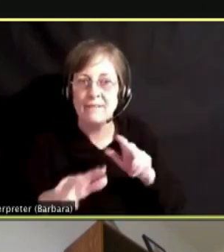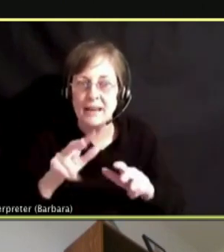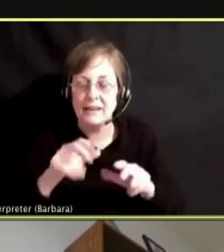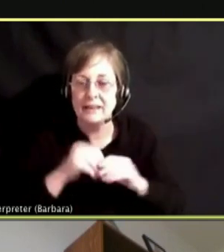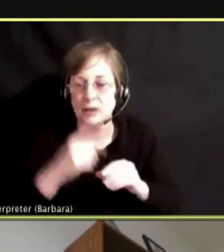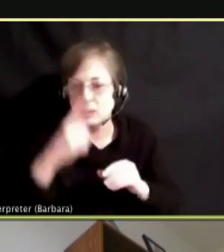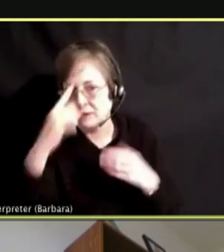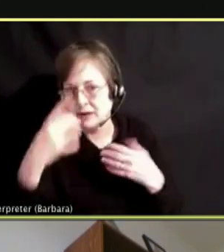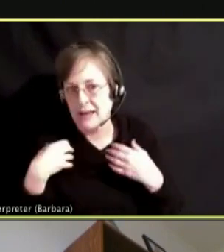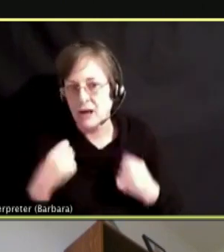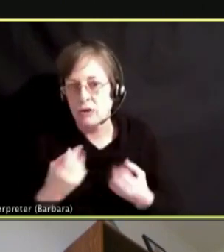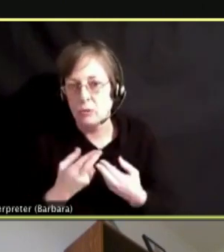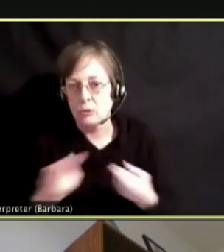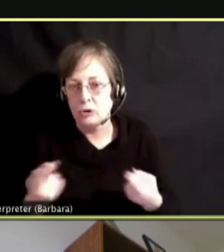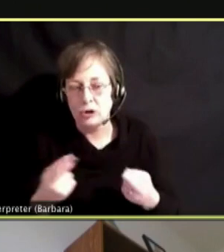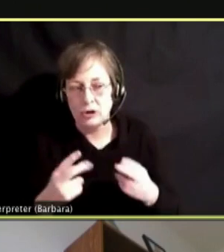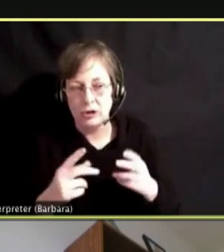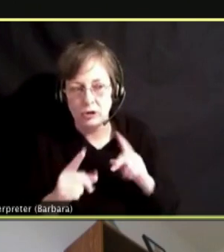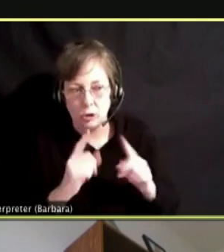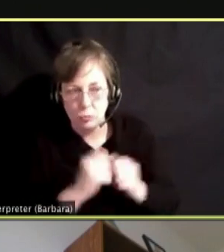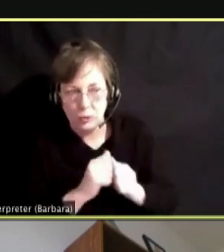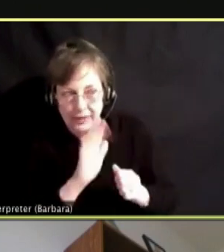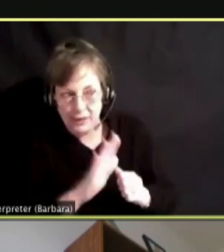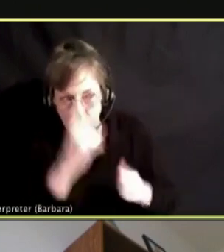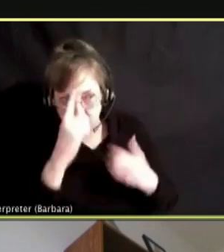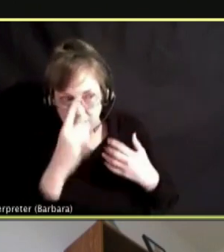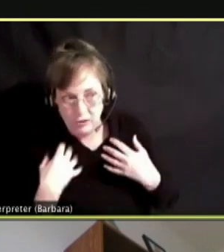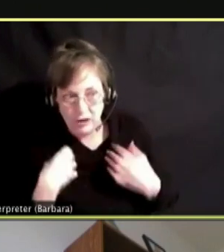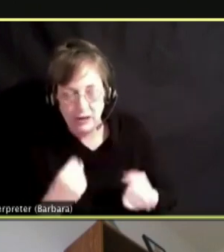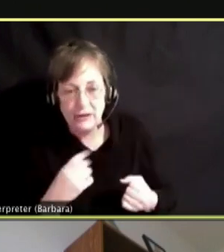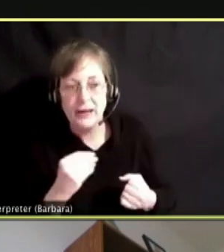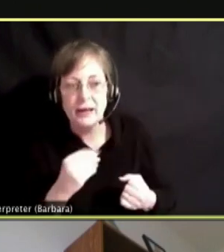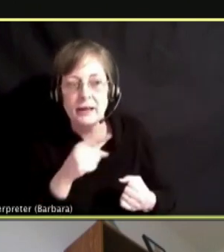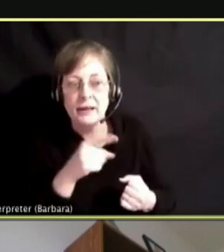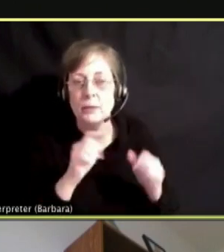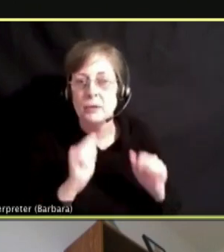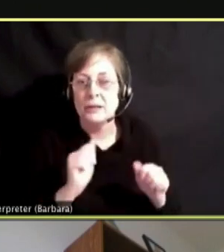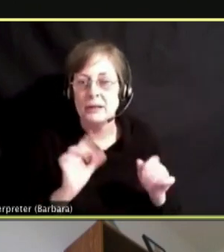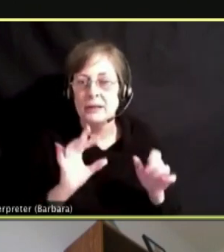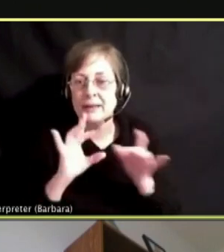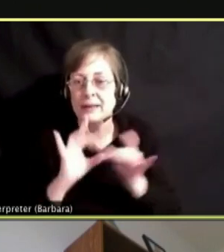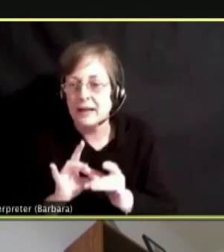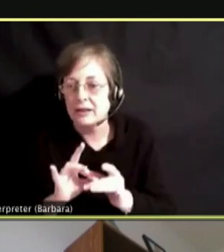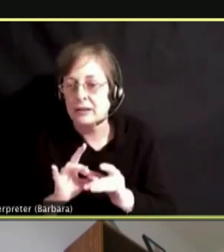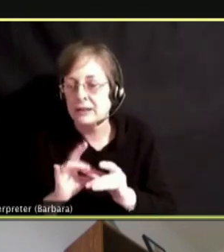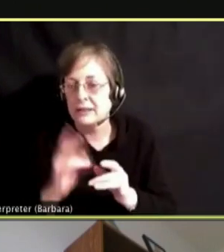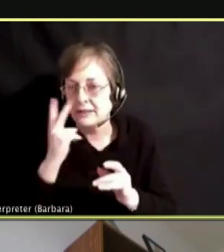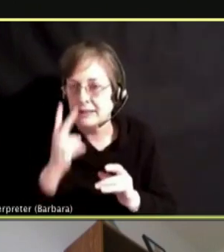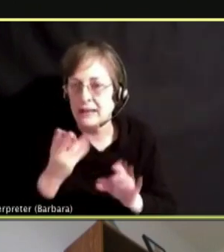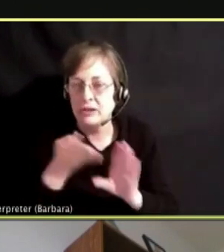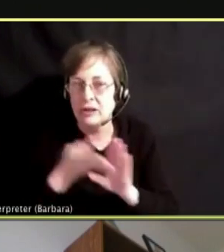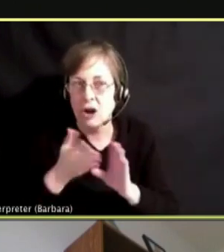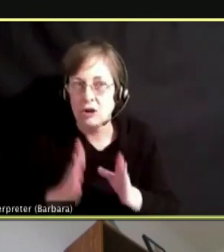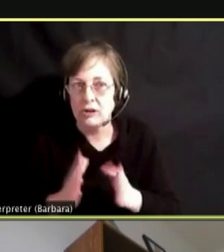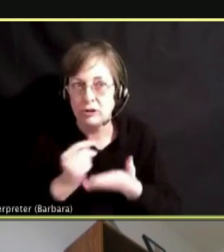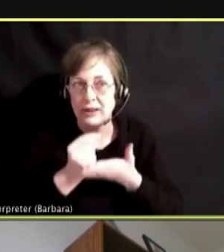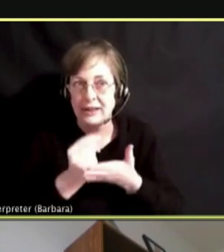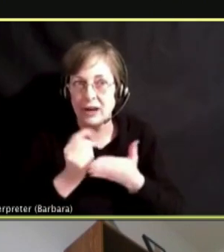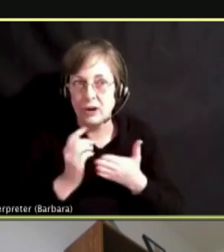THEIR MENTAL HEALTH, BUT LOOKING INTO BENEFITS LIKE COLLEGES, THERAPISTS AND CONSIDER MENTAL HEALTH DAYS.